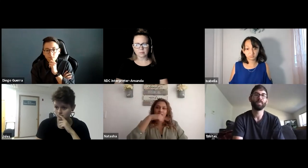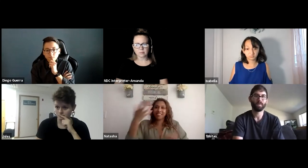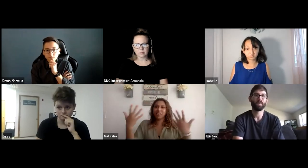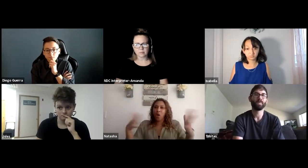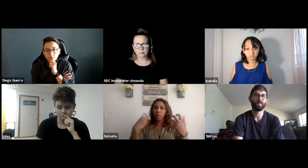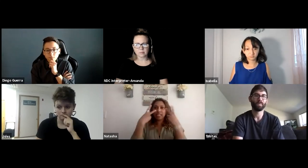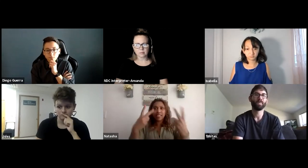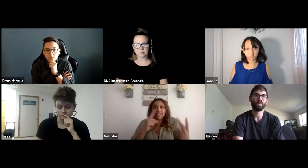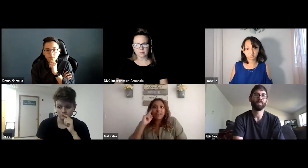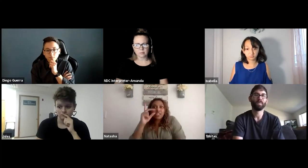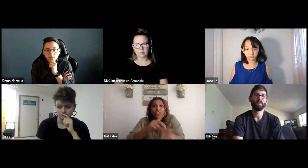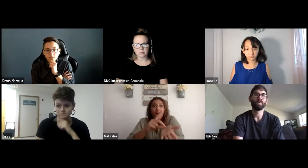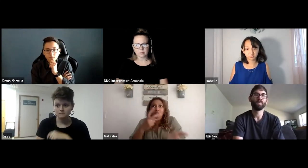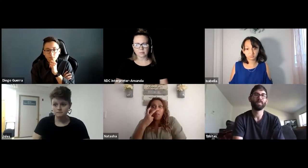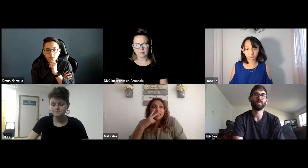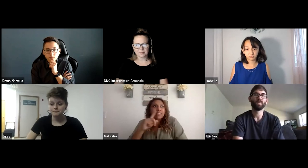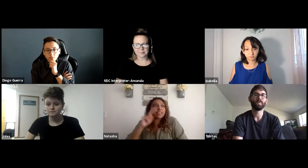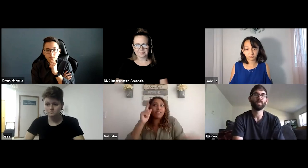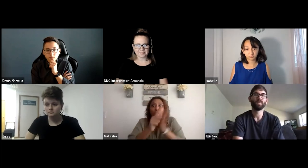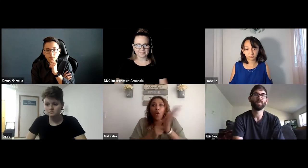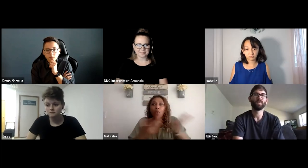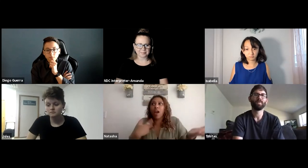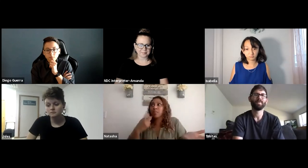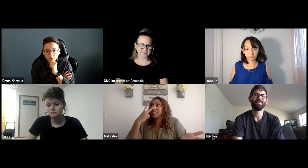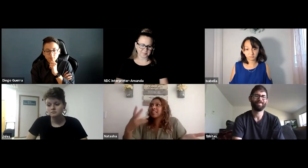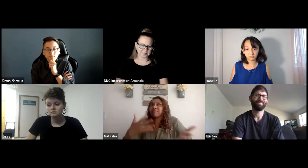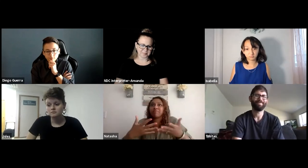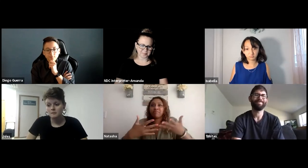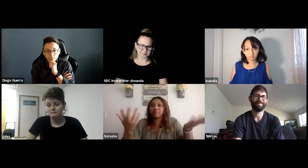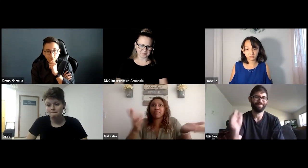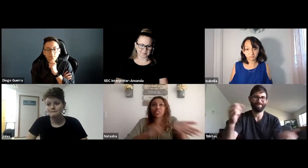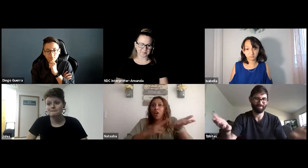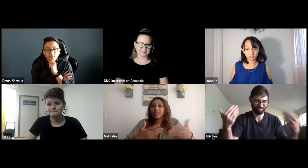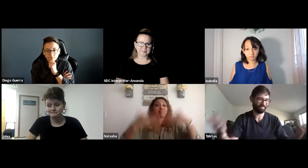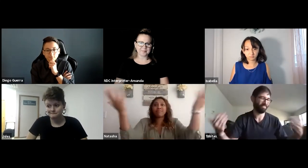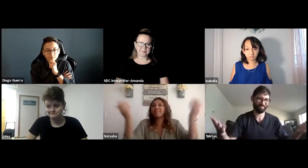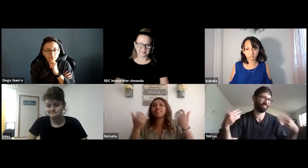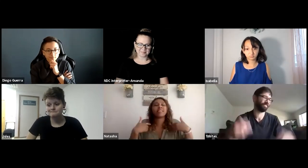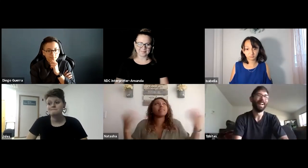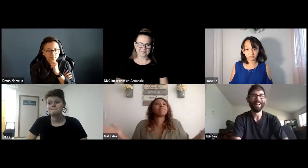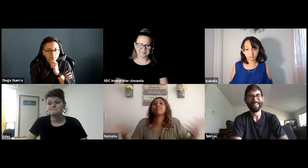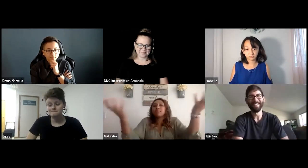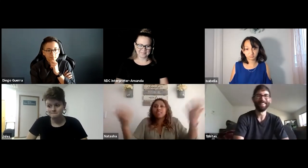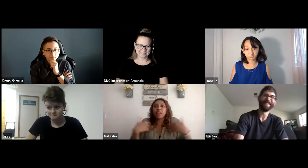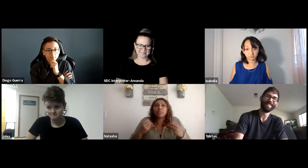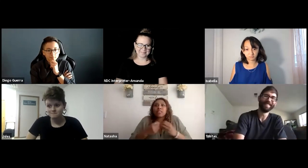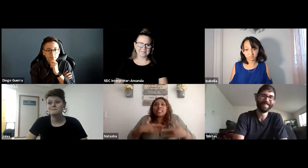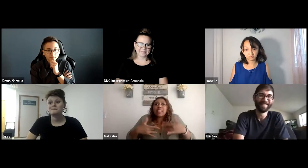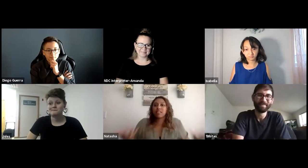Goal is to have equity. I want to see more Deaf people in employment. I want to see a Deaf doctor or to see a Deaf nurse.